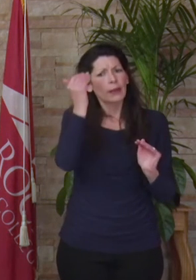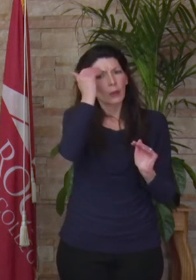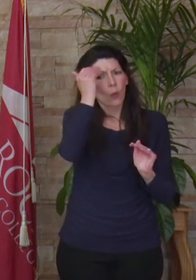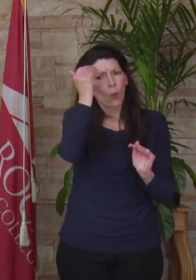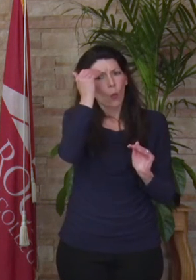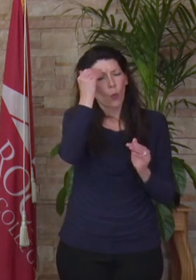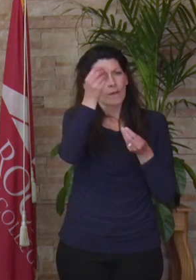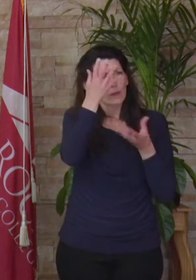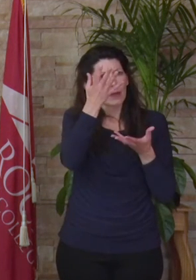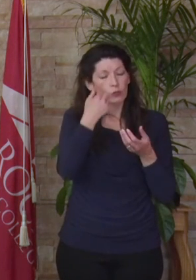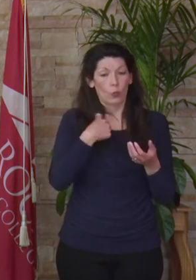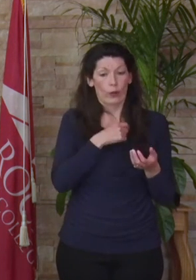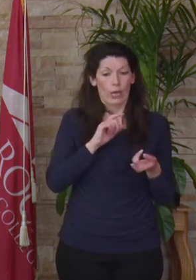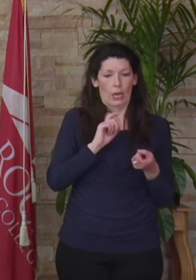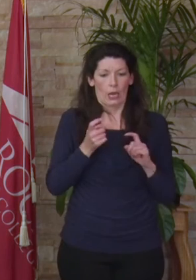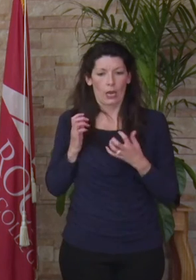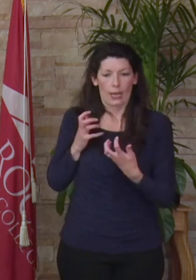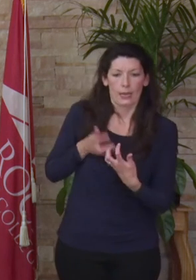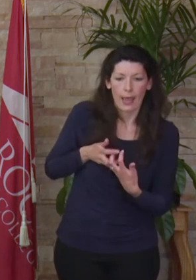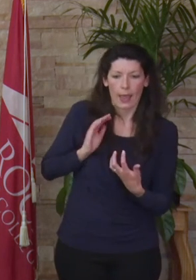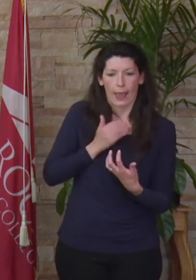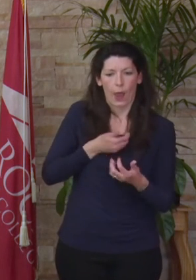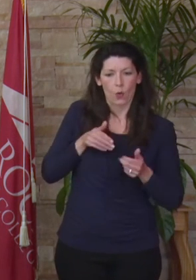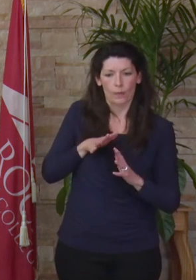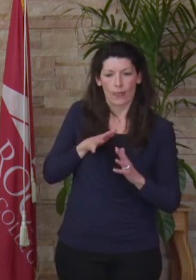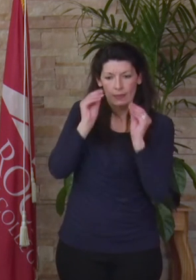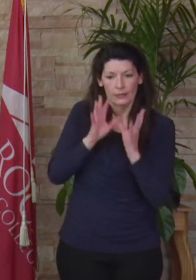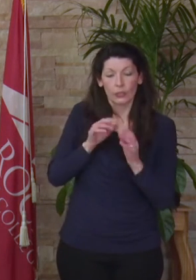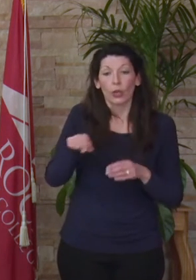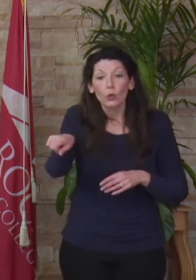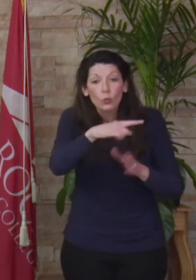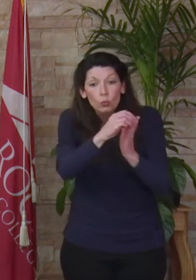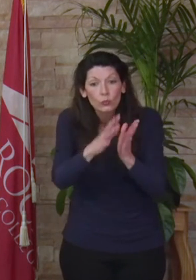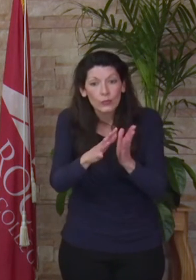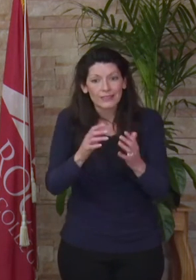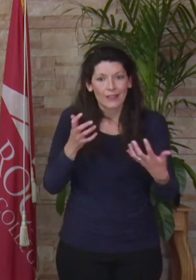our method of teaching. You had to adapt to those methods of teaching while learning that material.